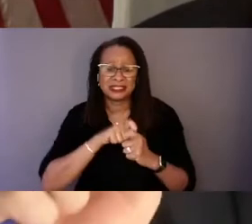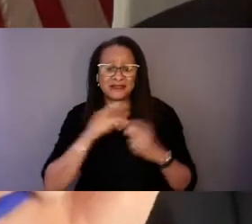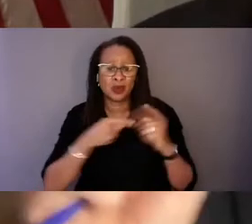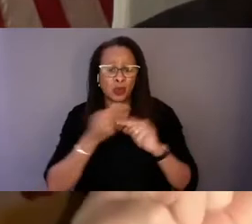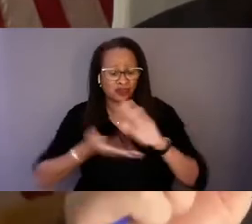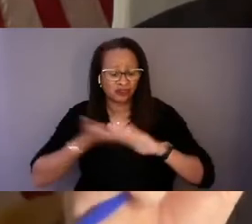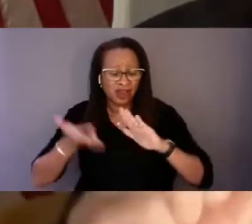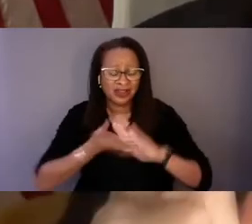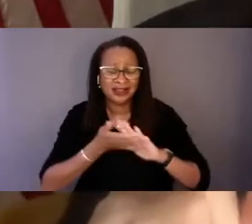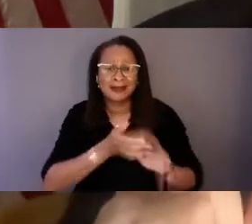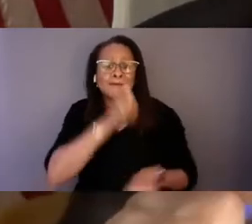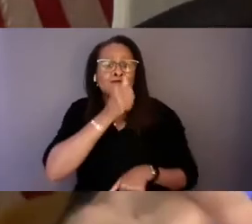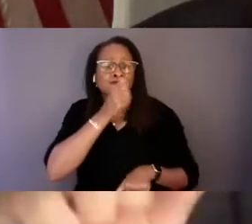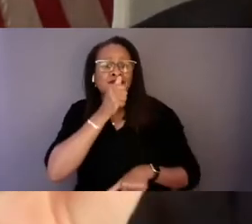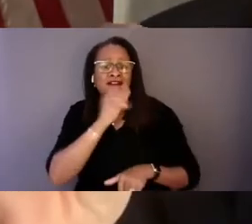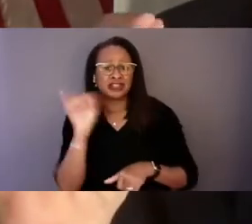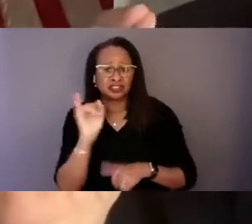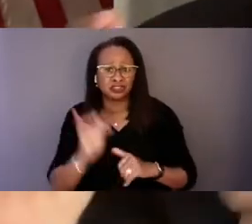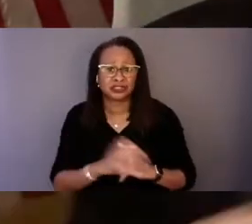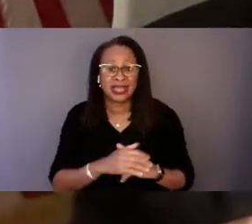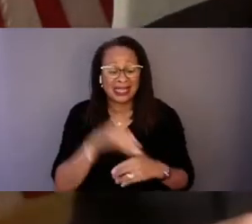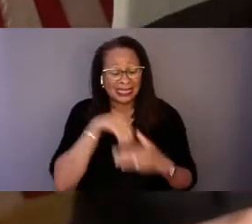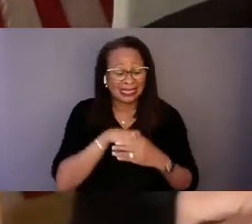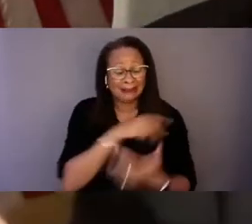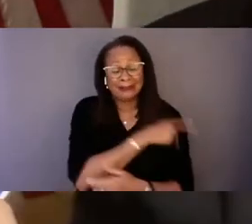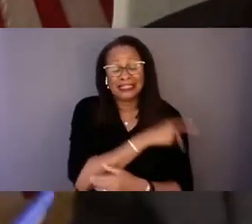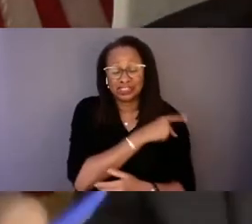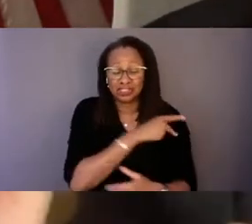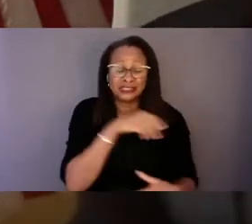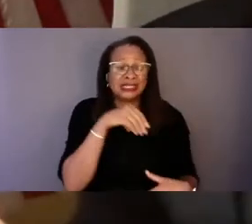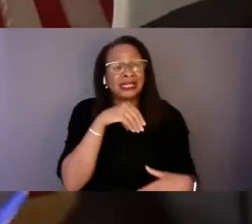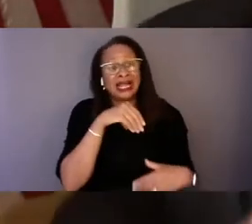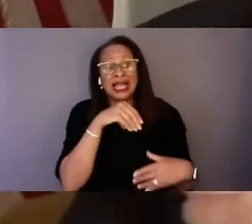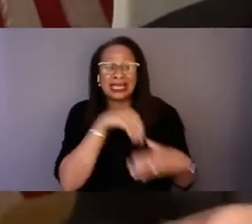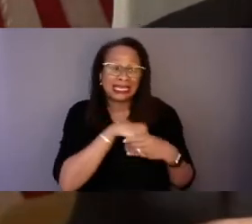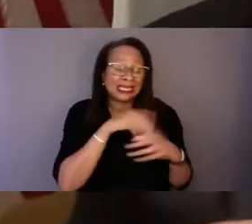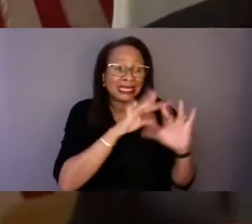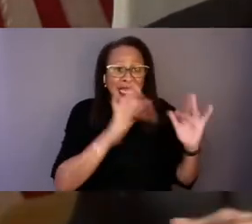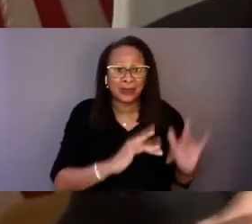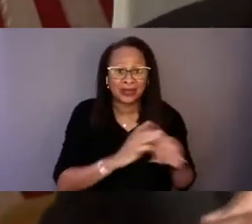Inpatient in-network, outpatient in-network, inpatient out-of-network, outpatient out-of-network,